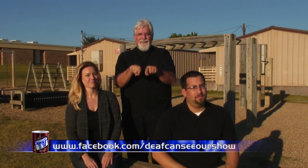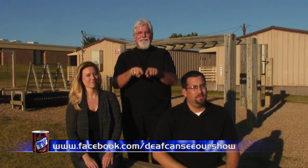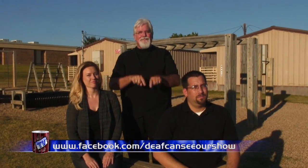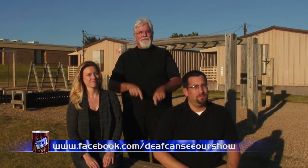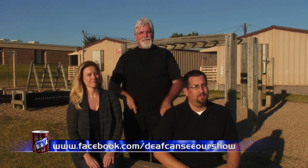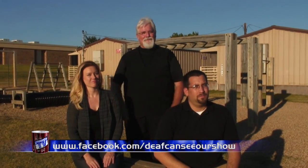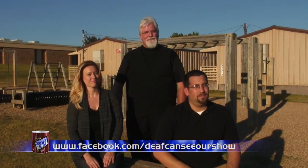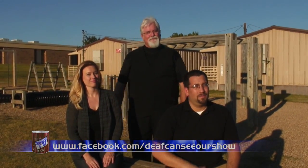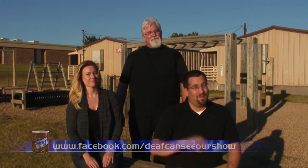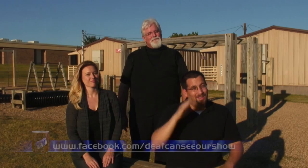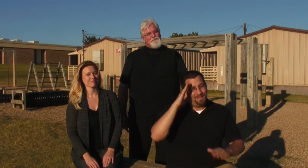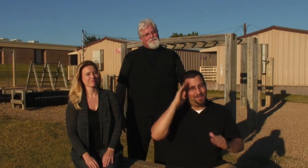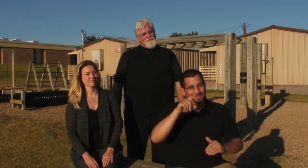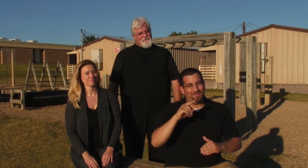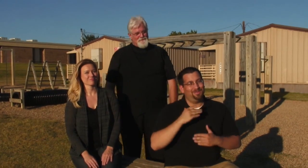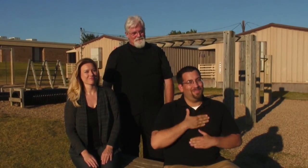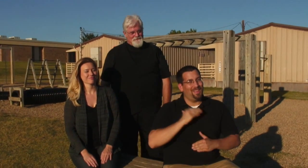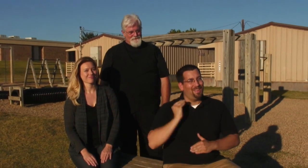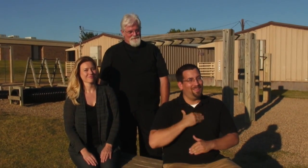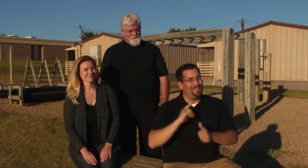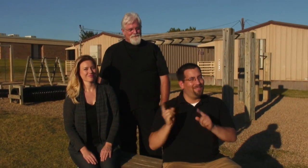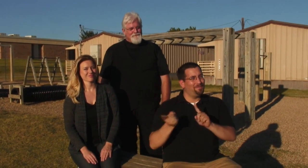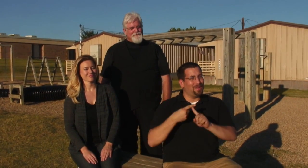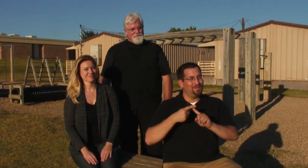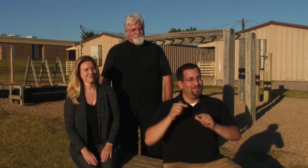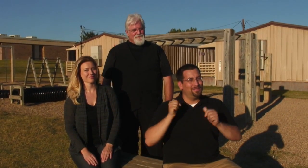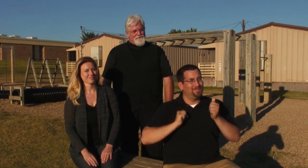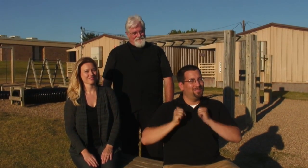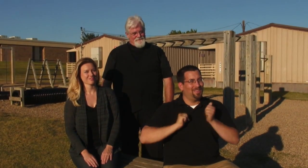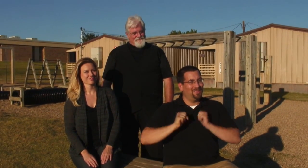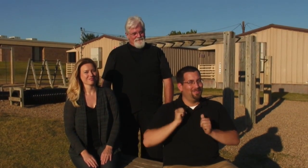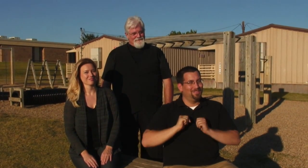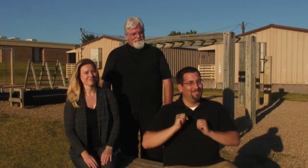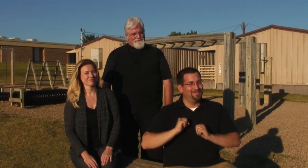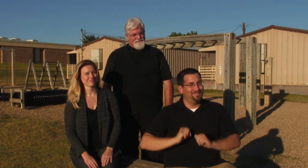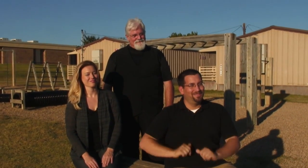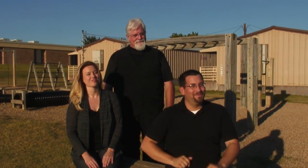Ryan: And I hope you've enjoyed our very first program.